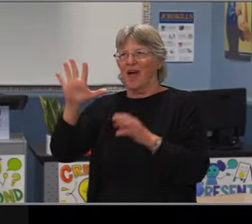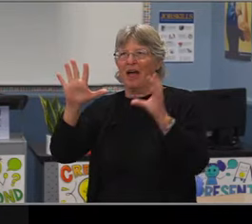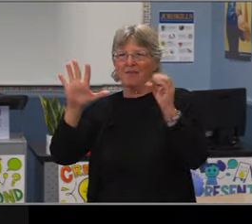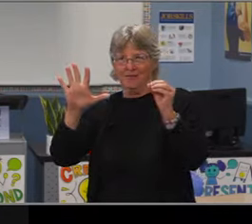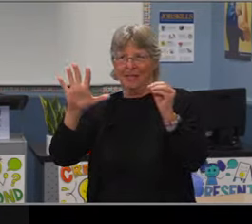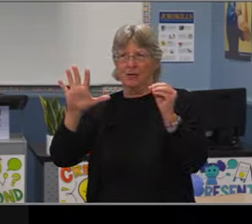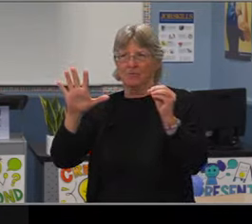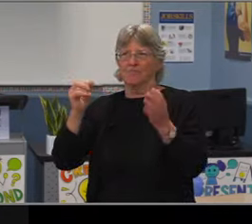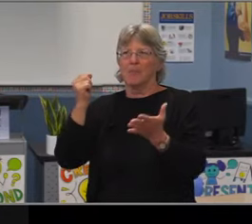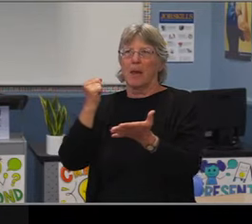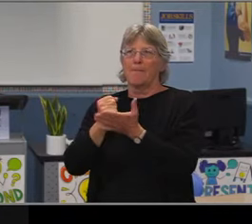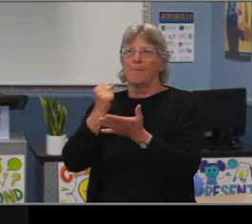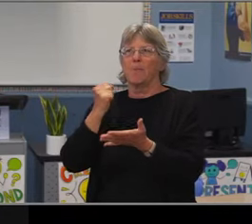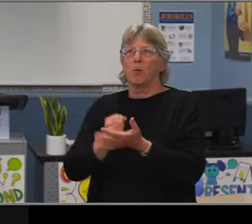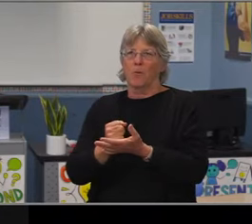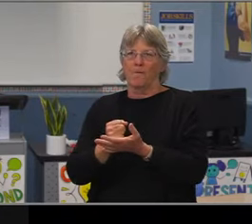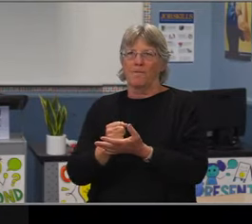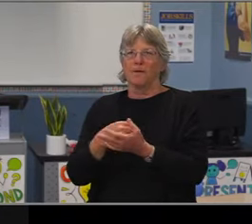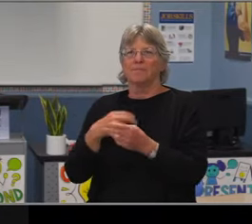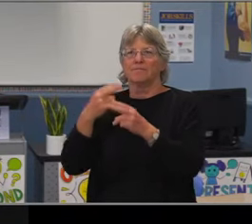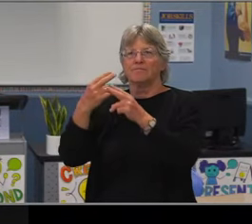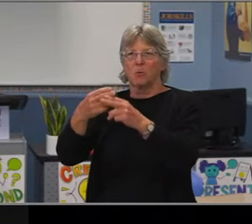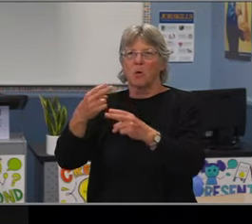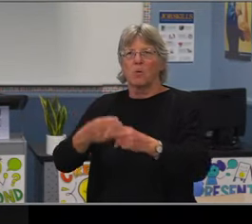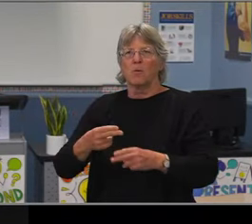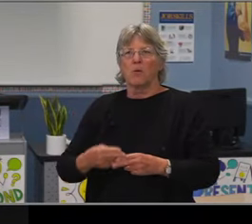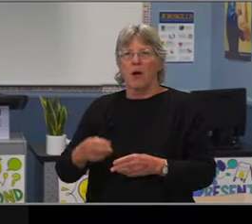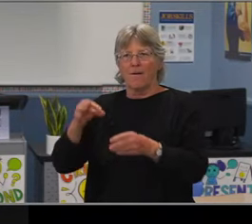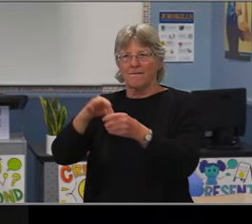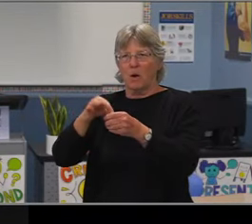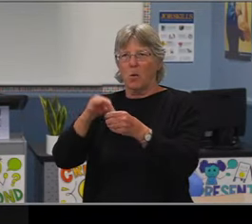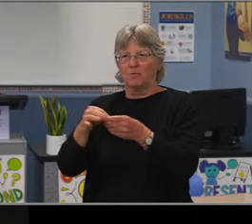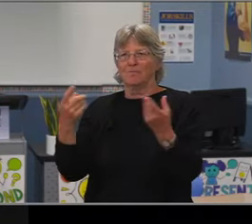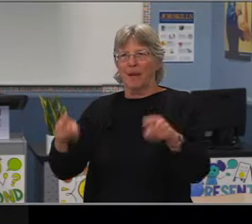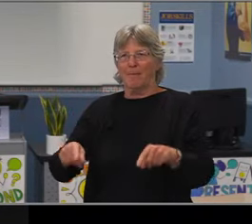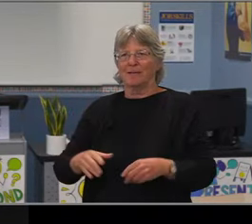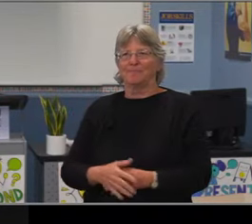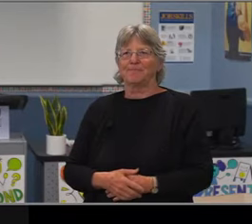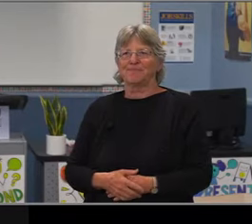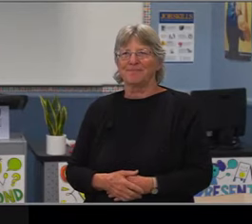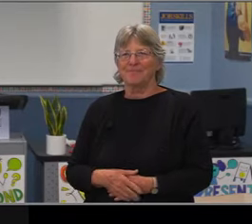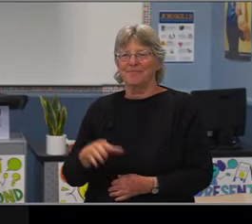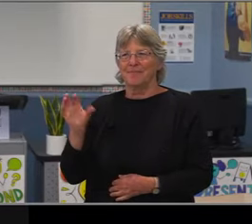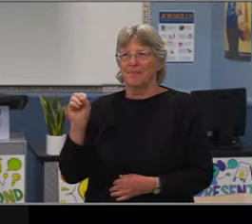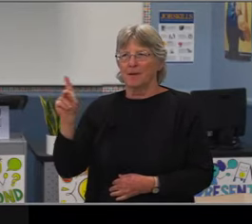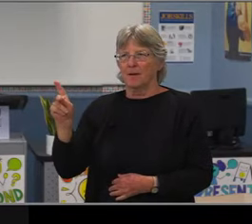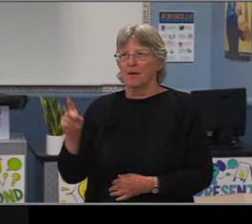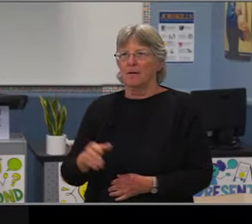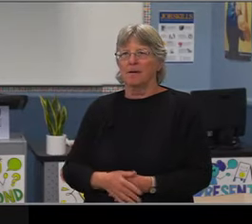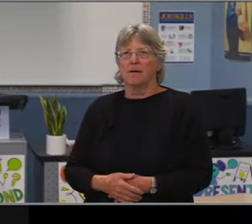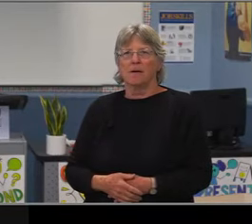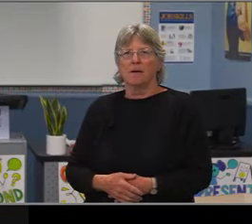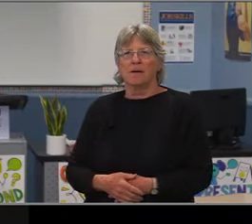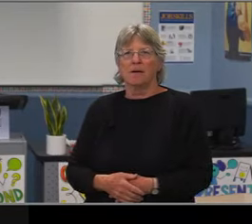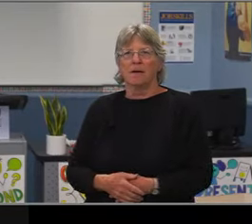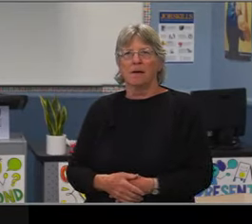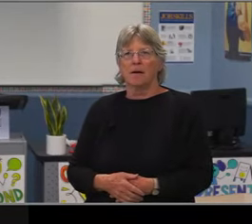Even with virtual learning our school is also focused on increasing the number of students who meet A-G requirements. Our teachers counselors, and administrators